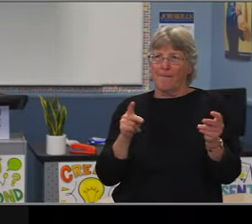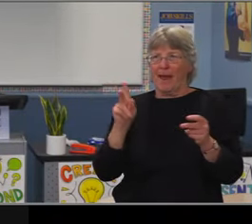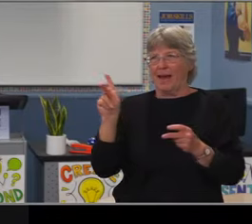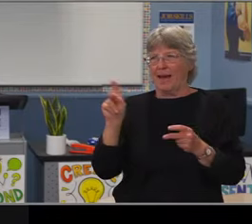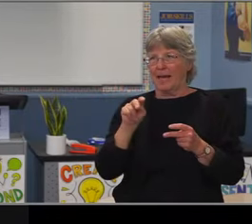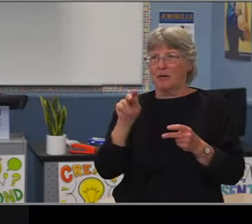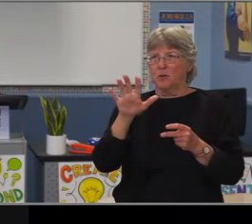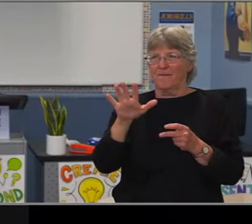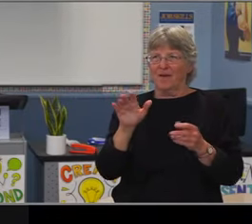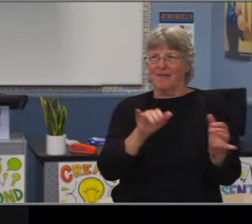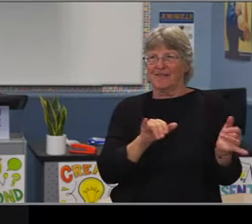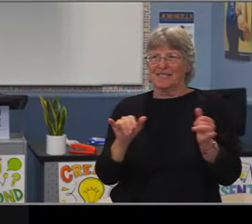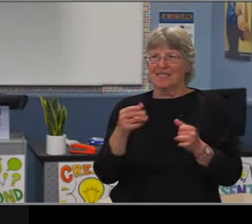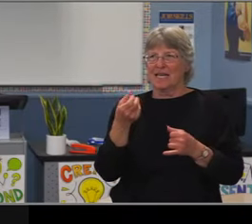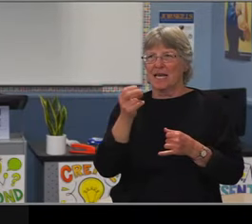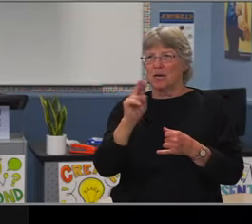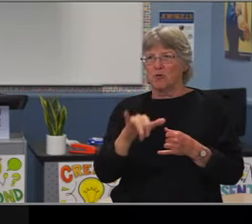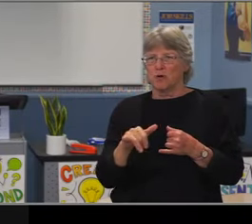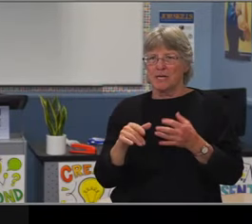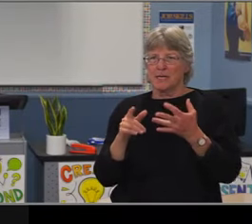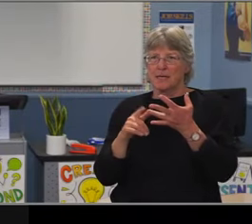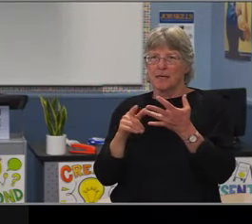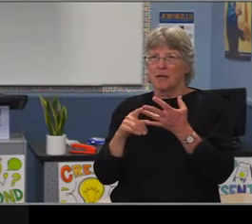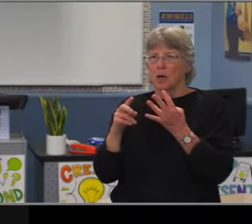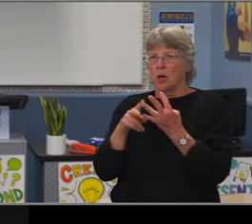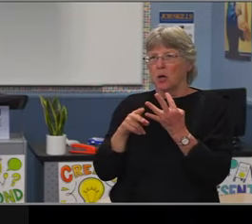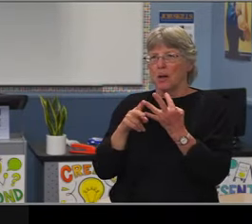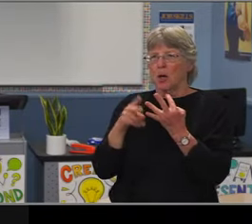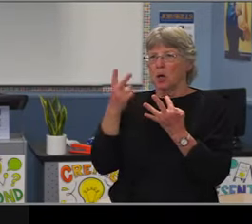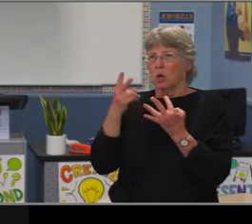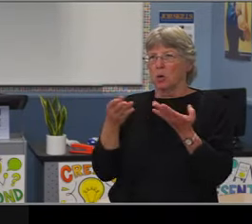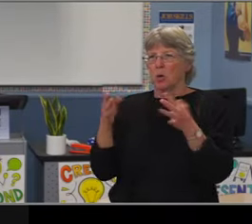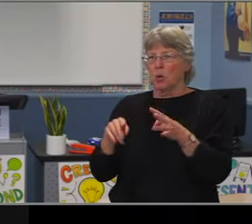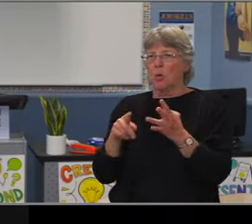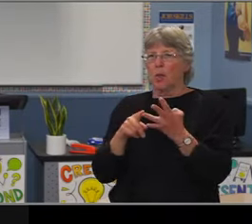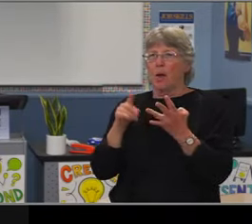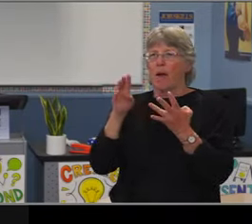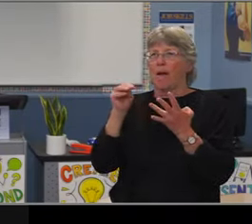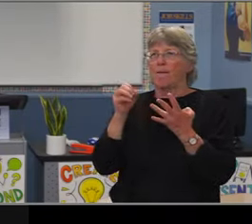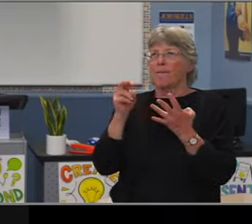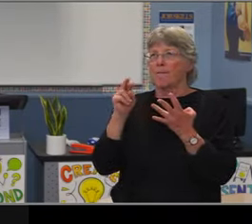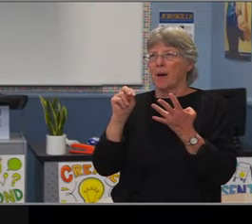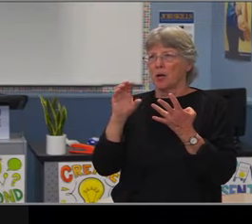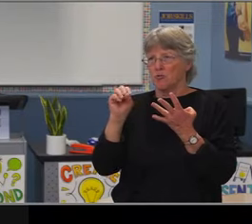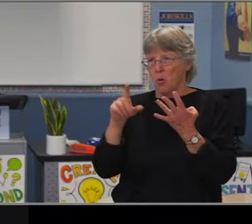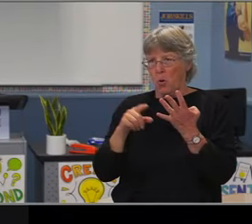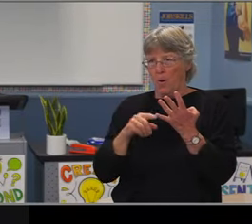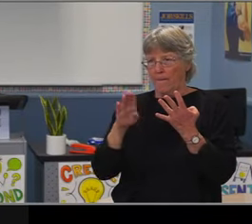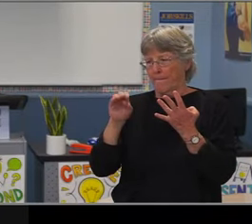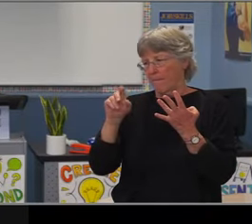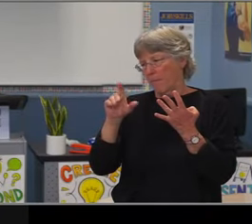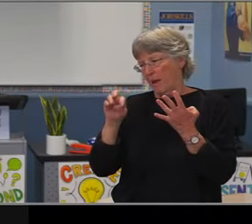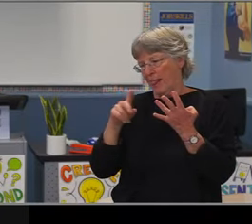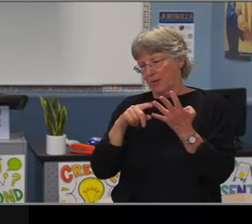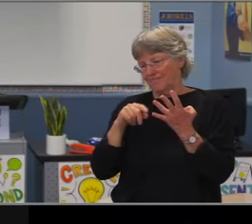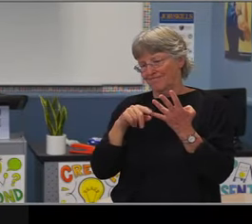And it's been that way since they were opened, partly because mirror's middle school program, can't accommodate the large number of students